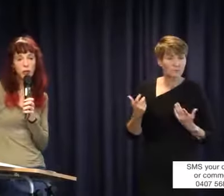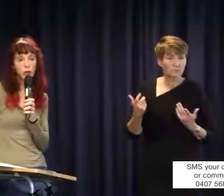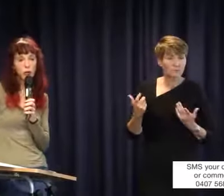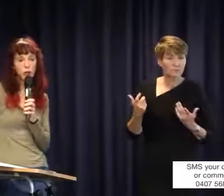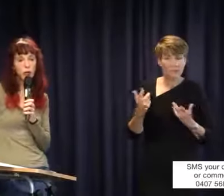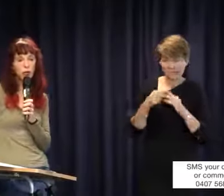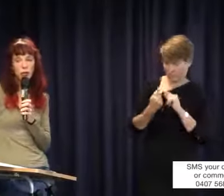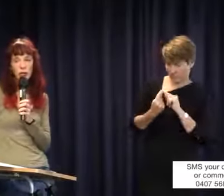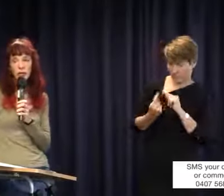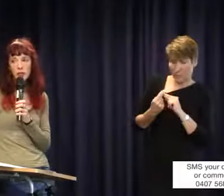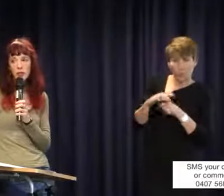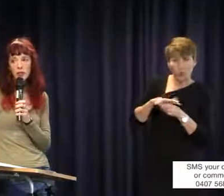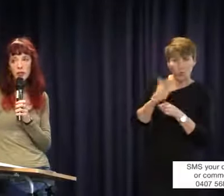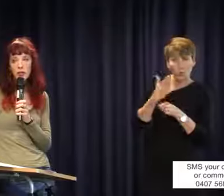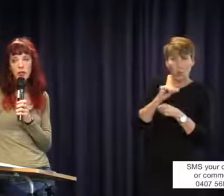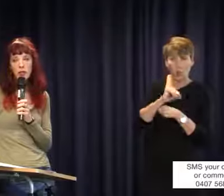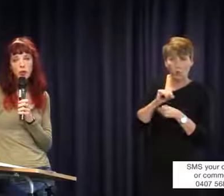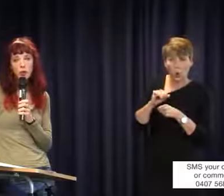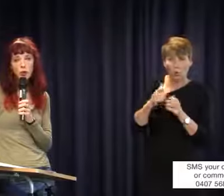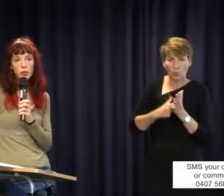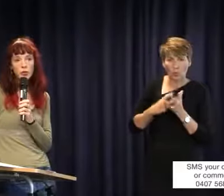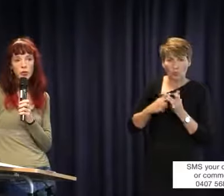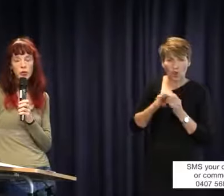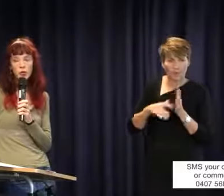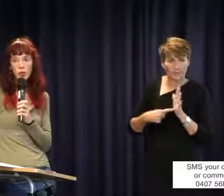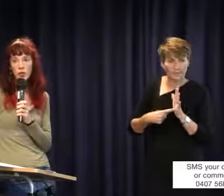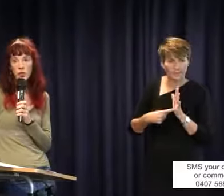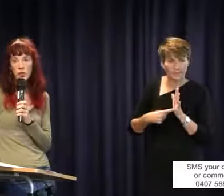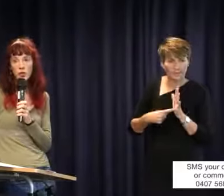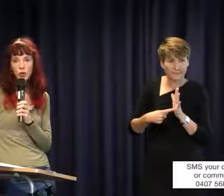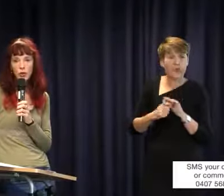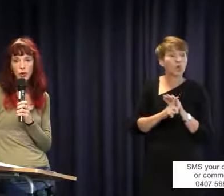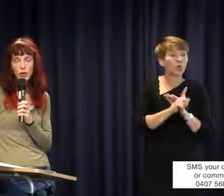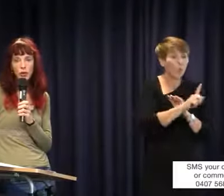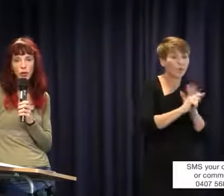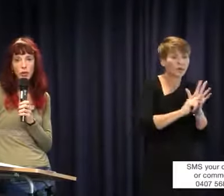your local school is your right. Attending a school with deaf expertise is your right.